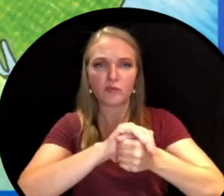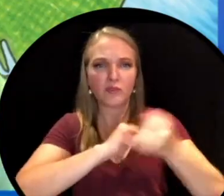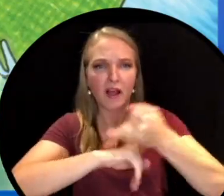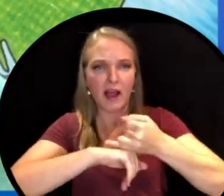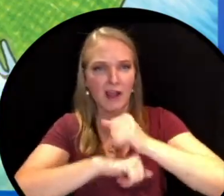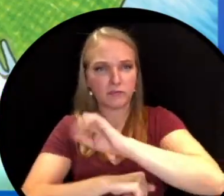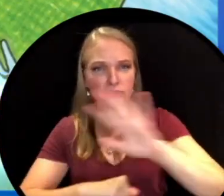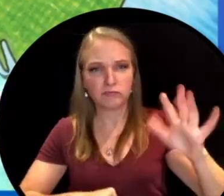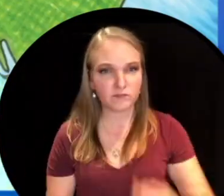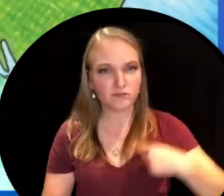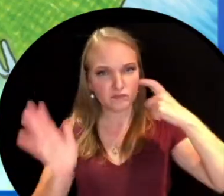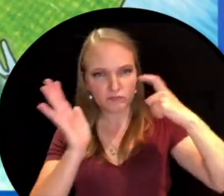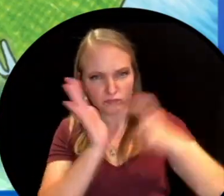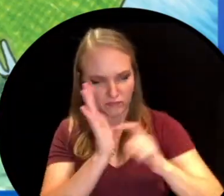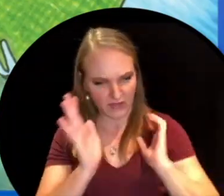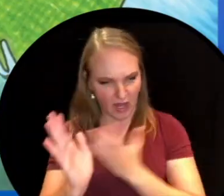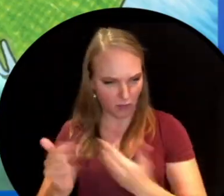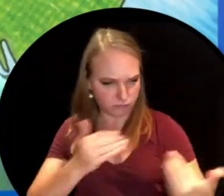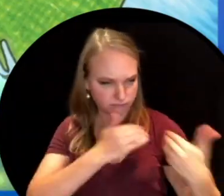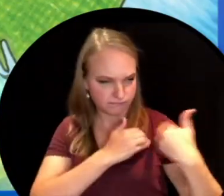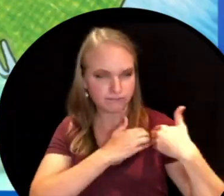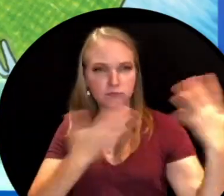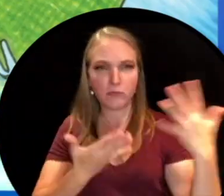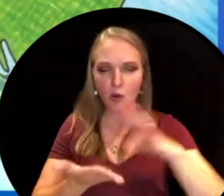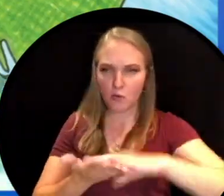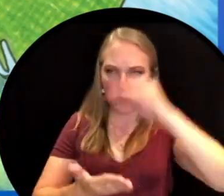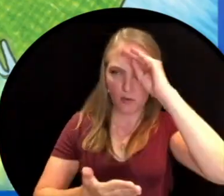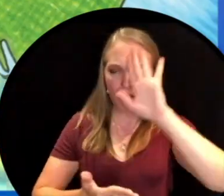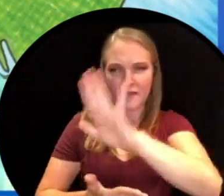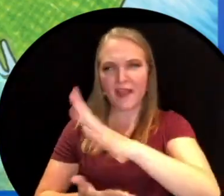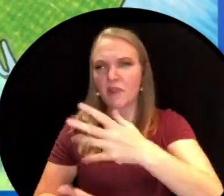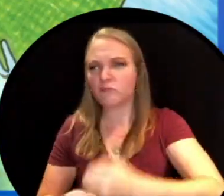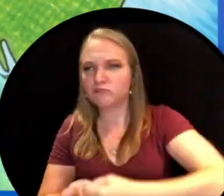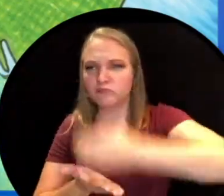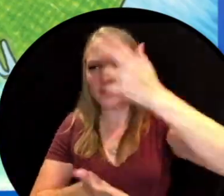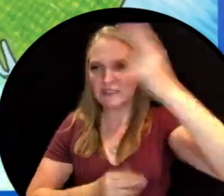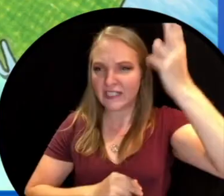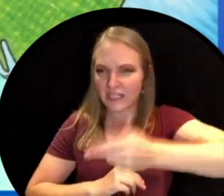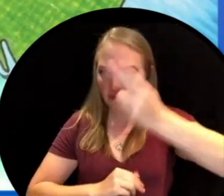We recognize our responsibility to learn about their rich history so that we can better